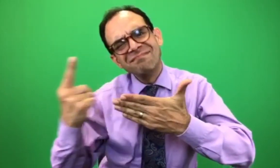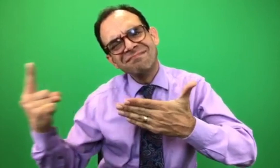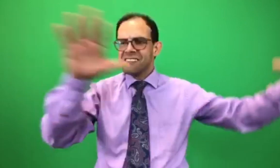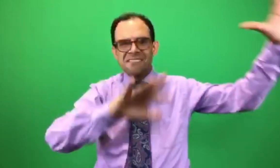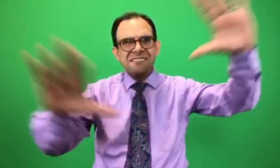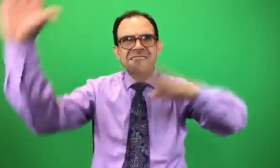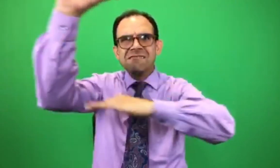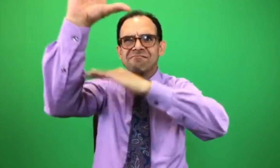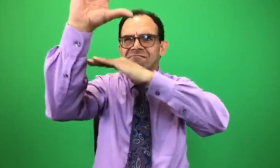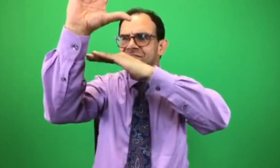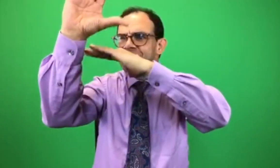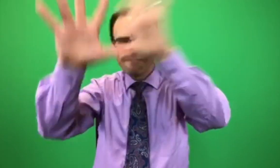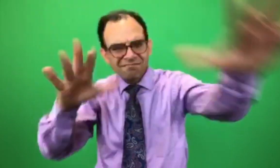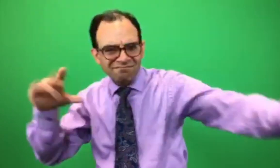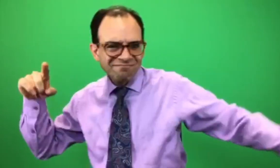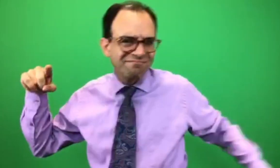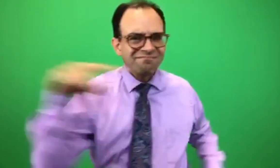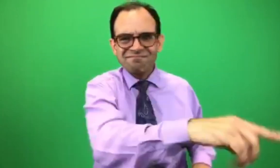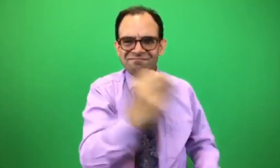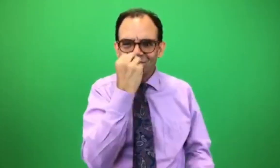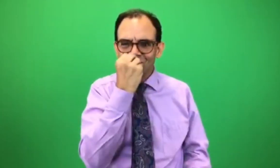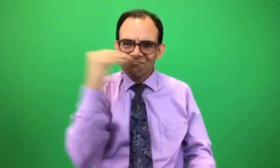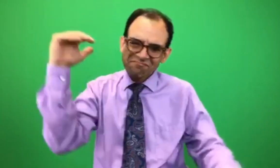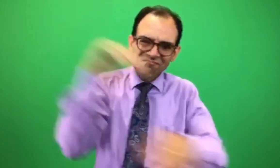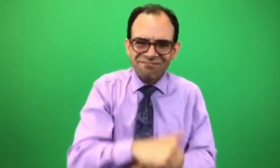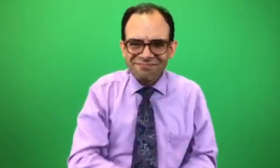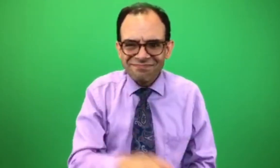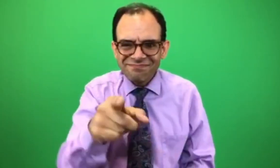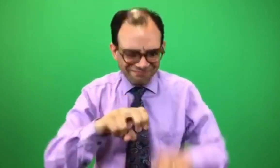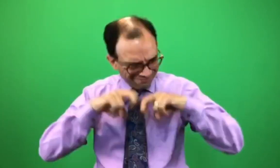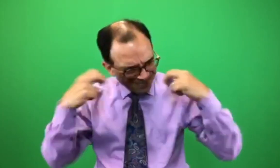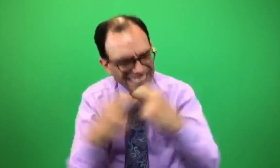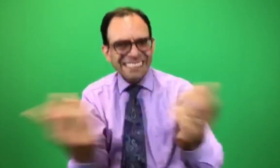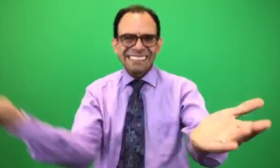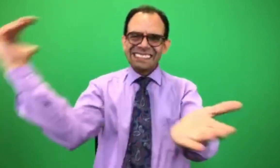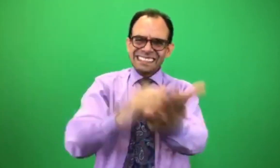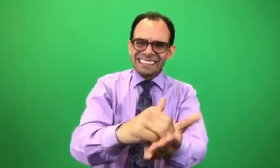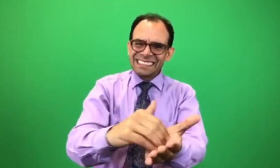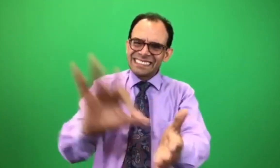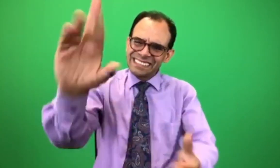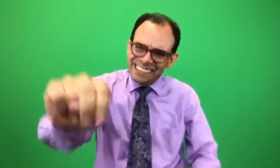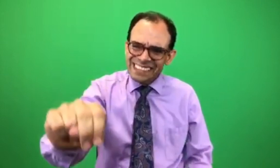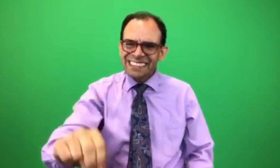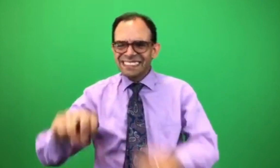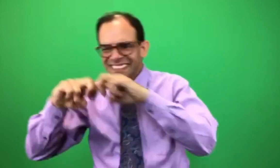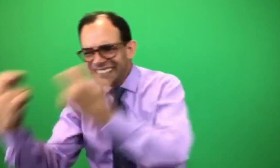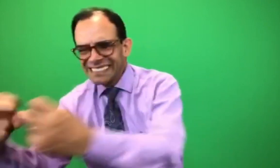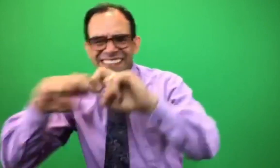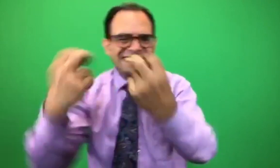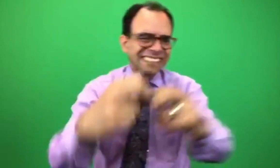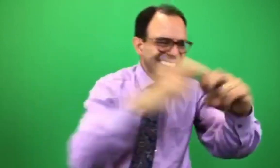From sunrise to sunset, hungry campers sit at large table at suppertime.